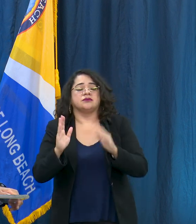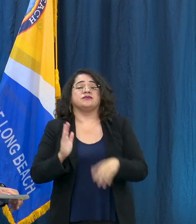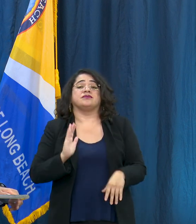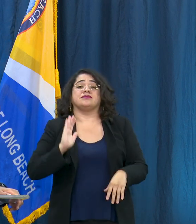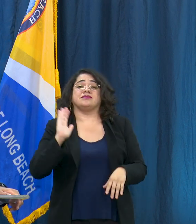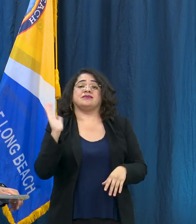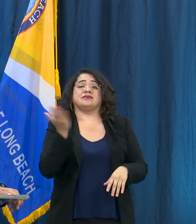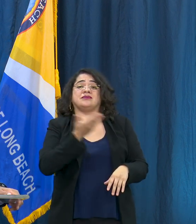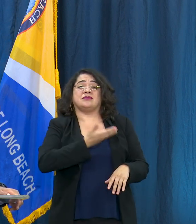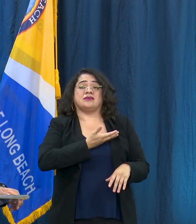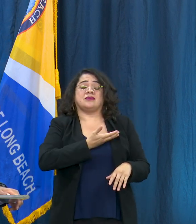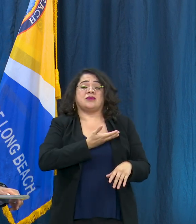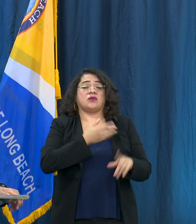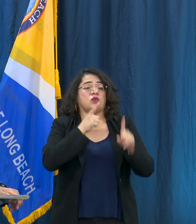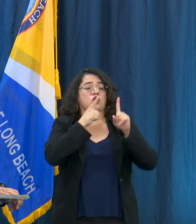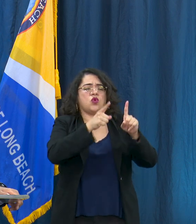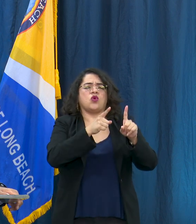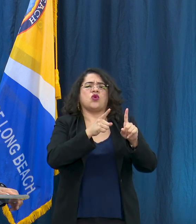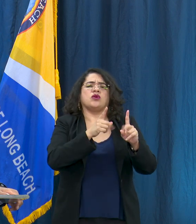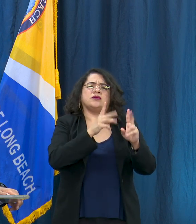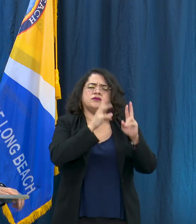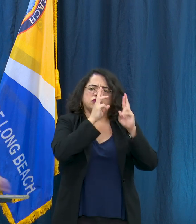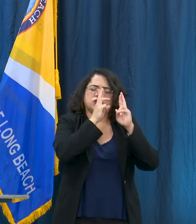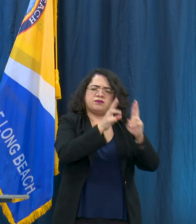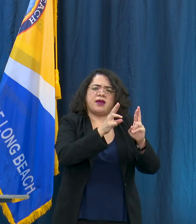with the dignity and the respect that they deserve.